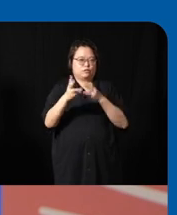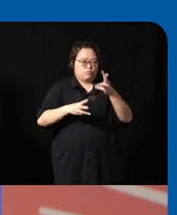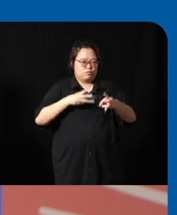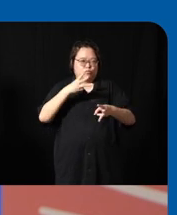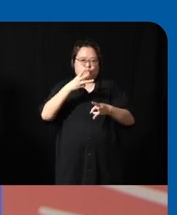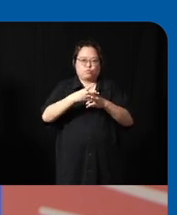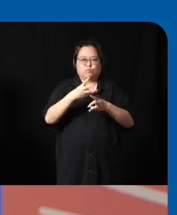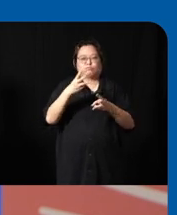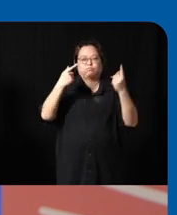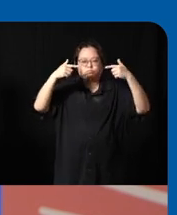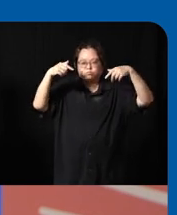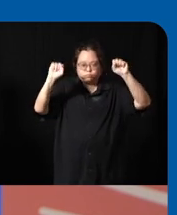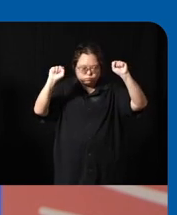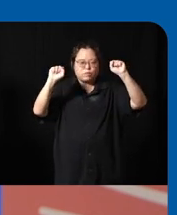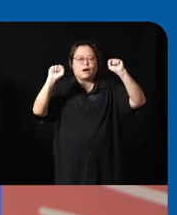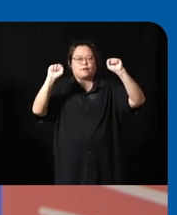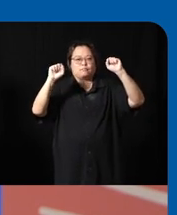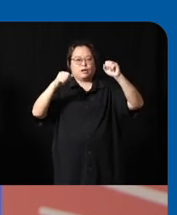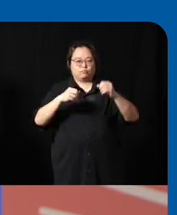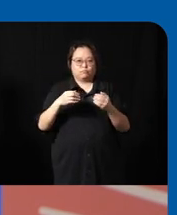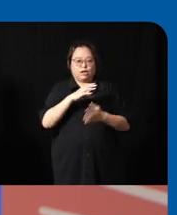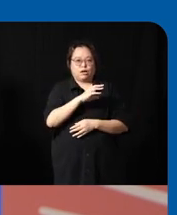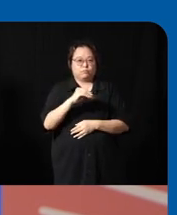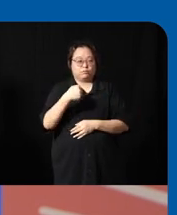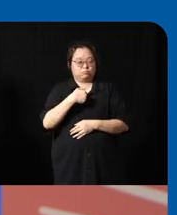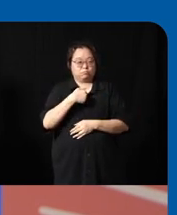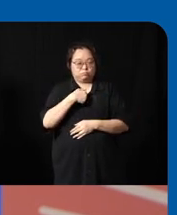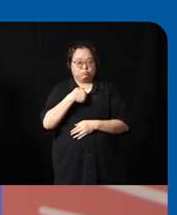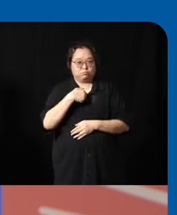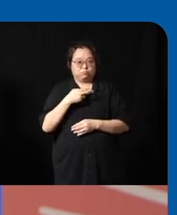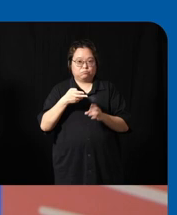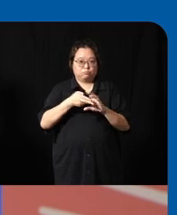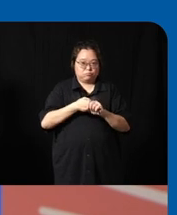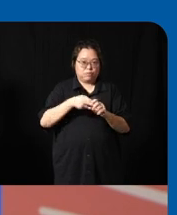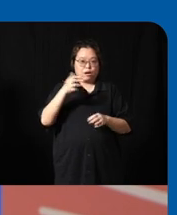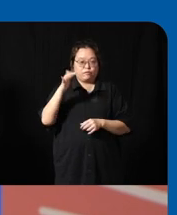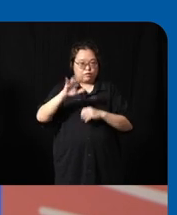purpose drier companies uh I've been with the organization for the last 15 years uh and my work